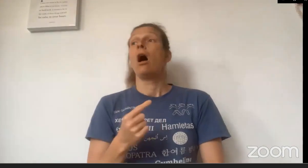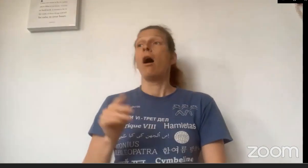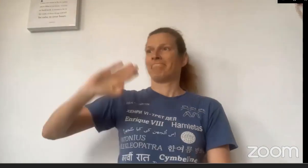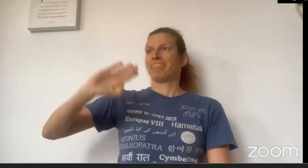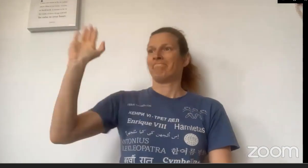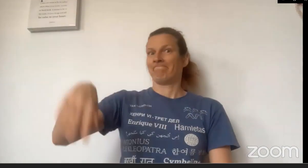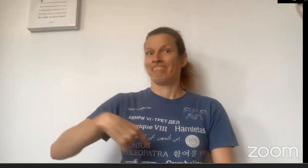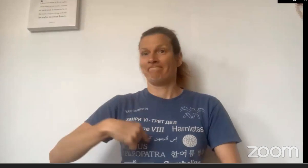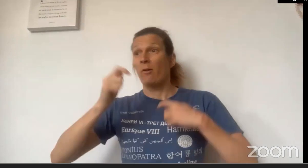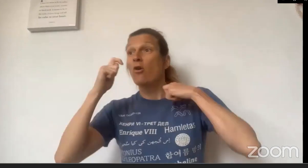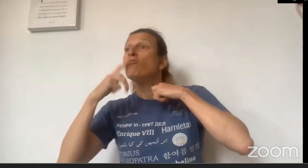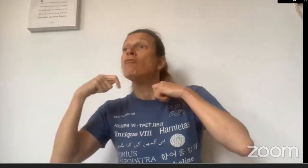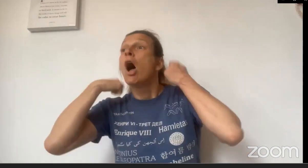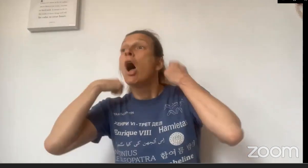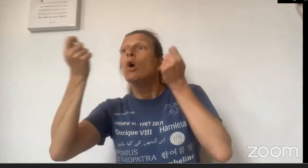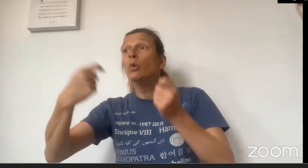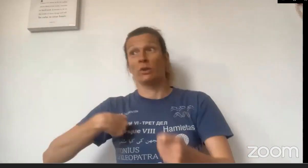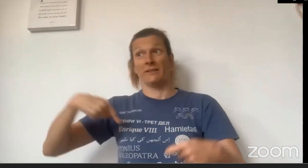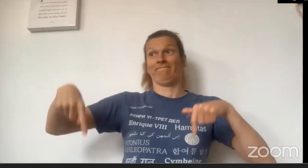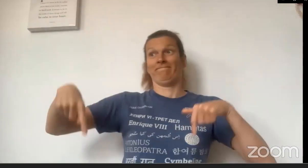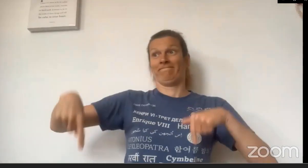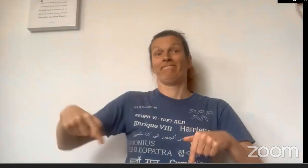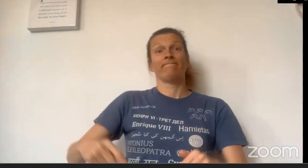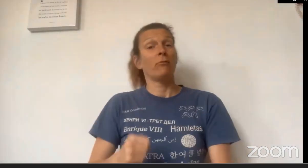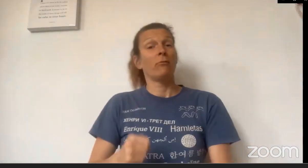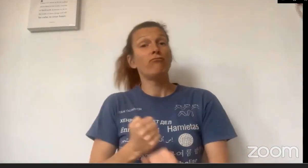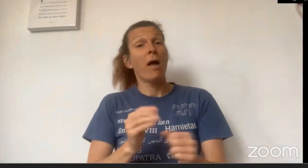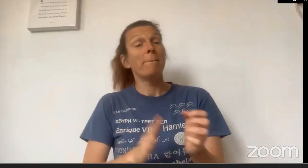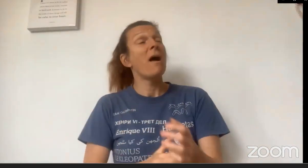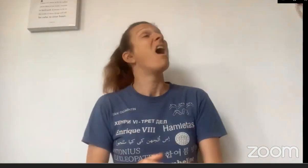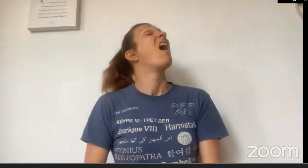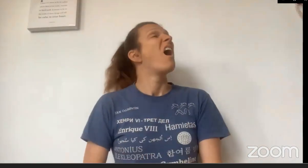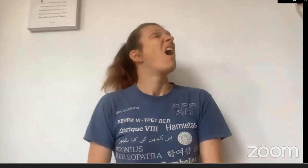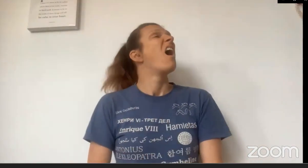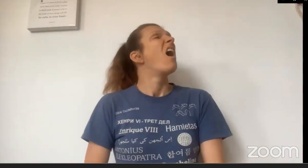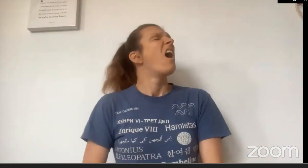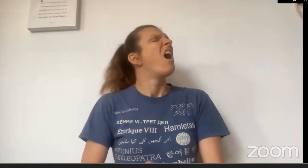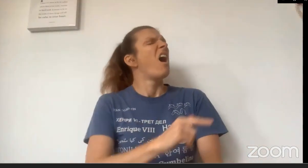"It's me, Little Red Riding Hood!" pretended The Wolf.